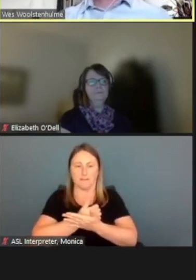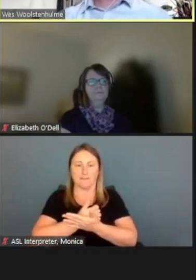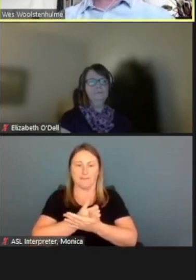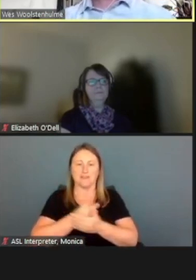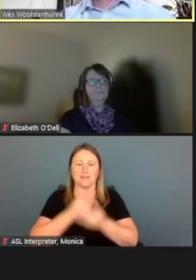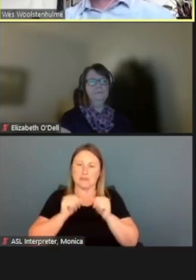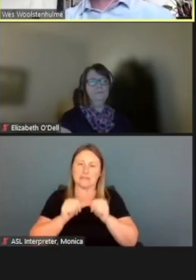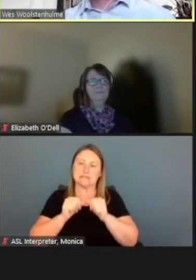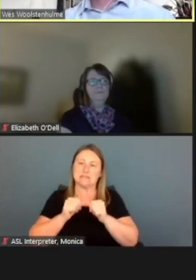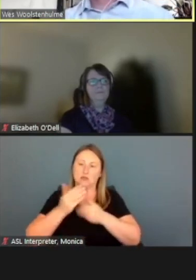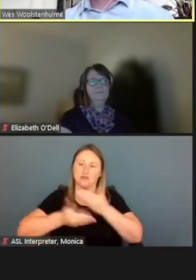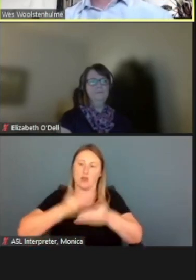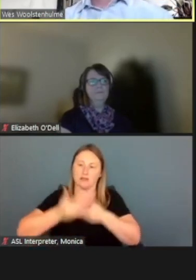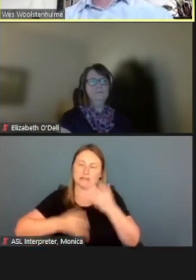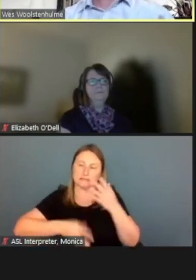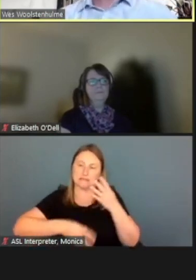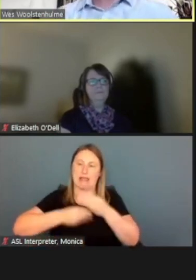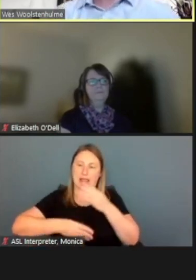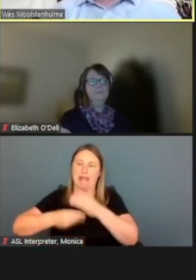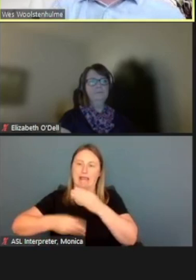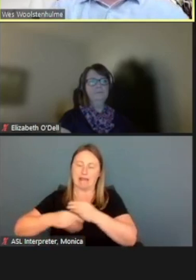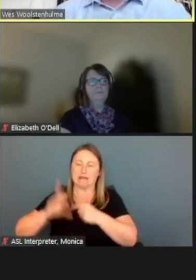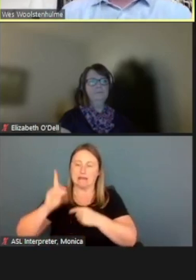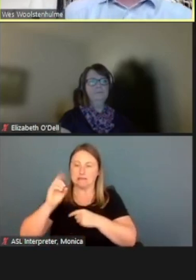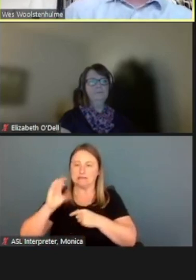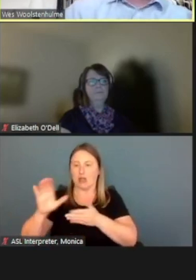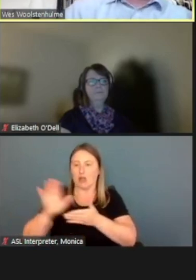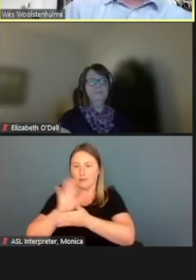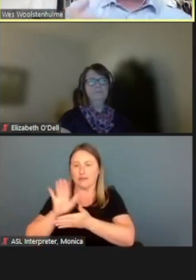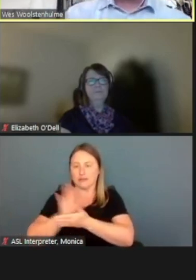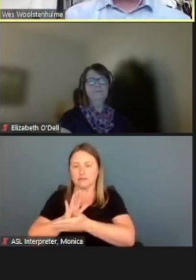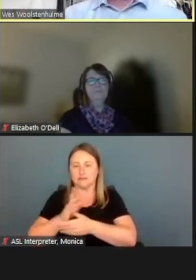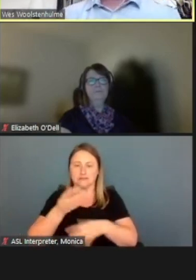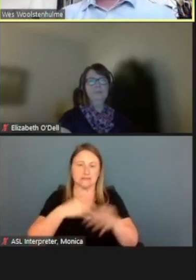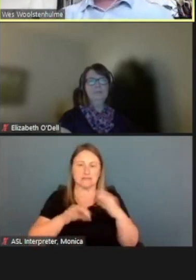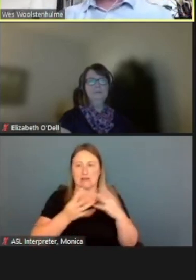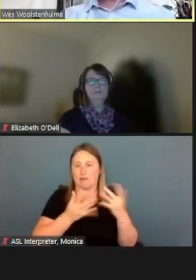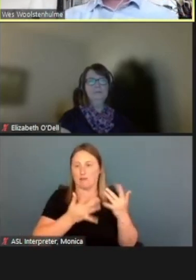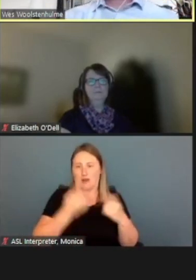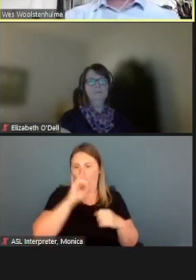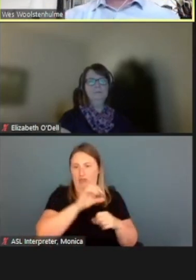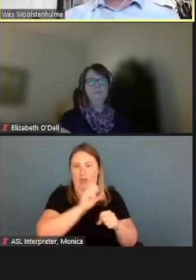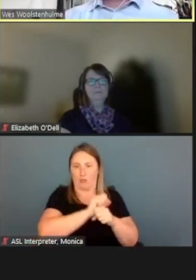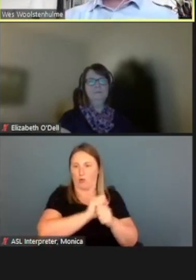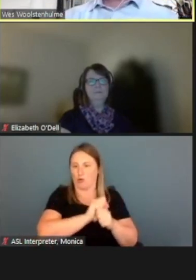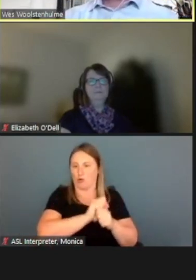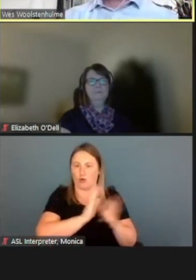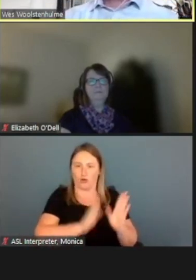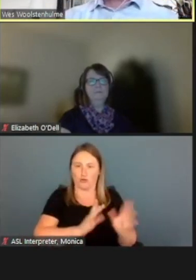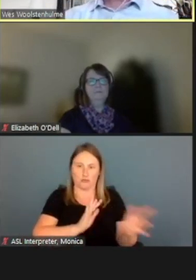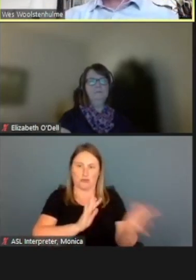adding those documents rather than waiting for the worker to get back to me through mail and say,